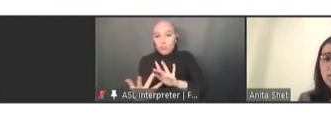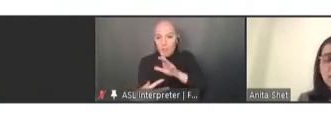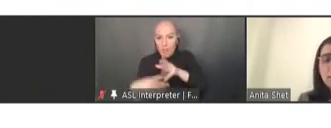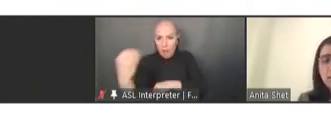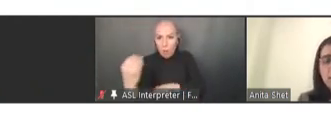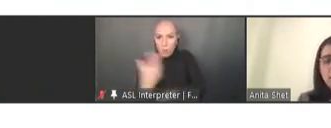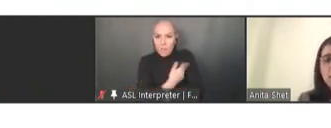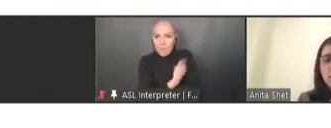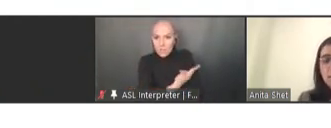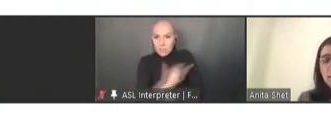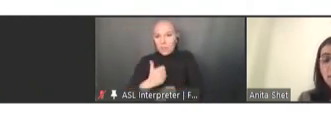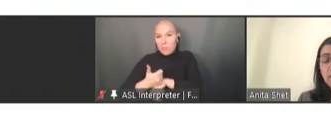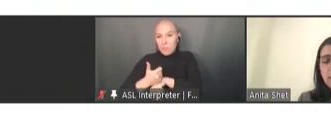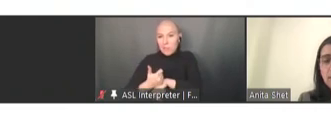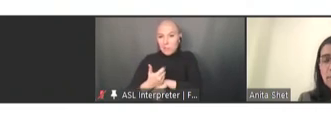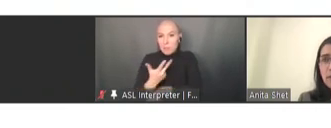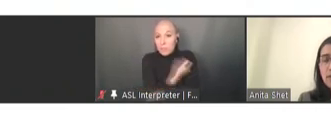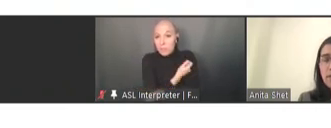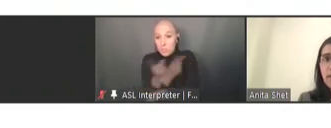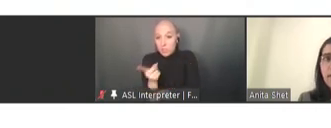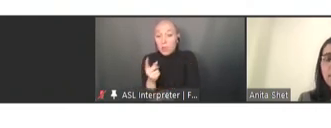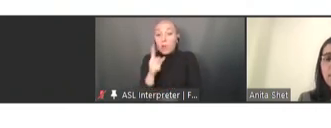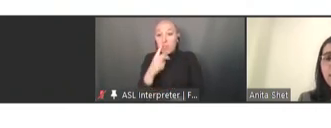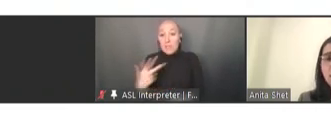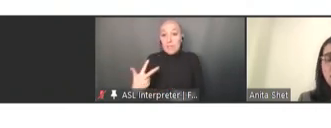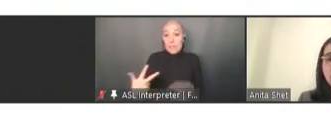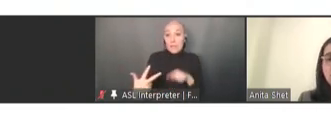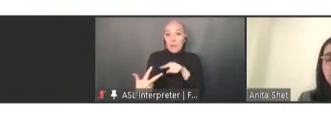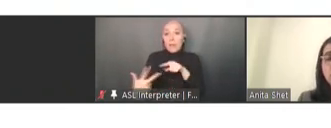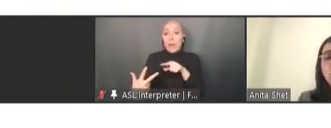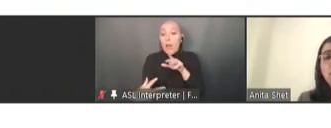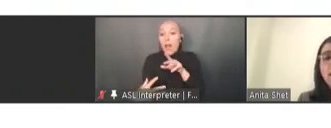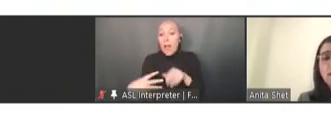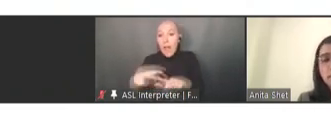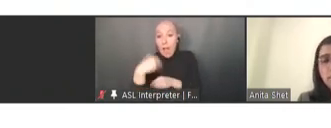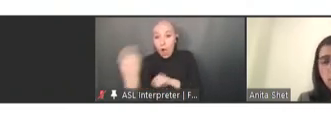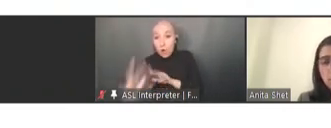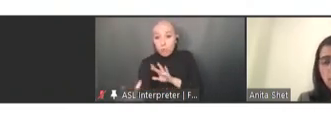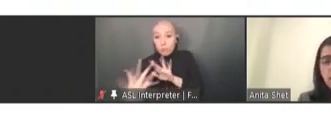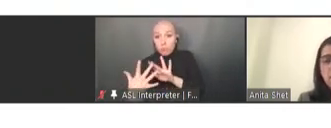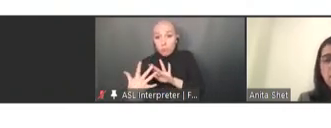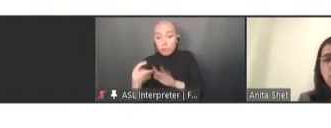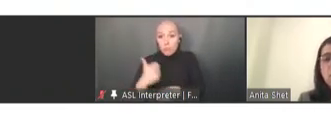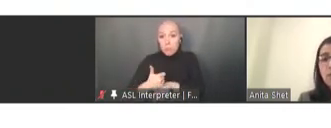immunization is actually critical, because they reach more vulnerable populations -- those who are